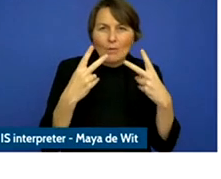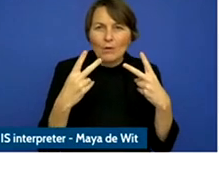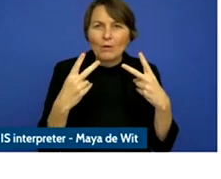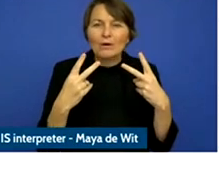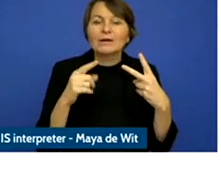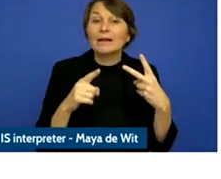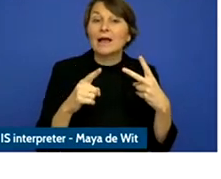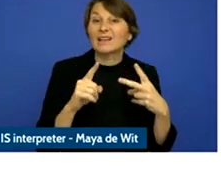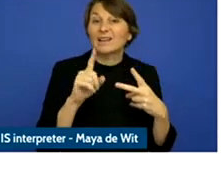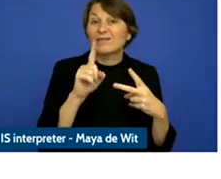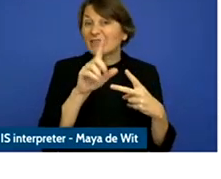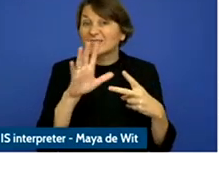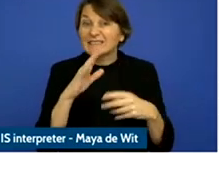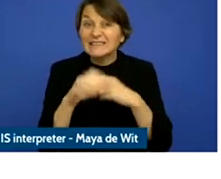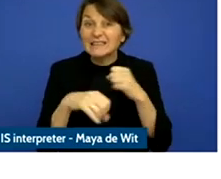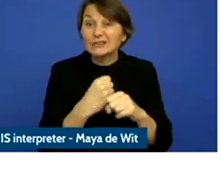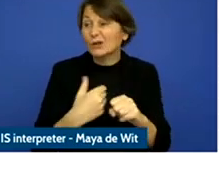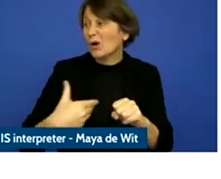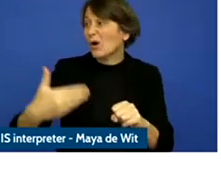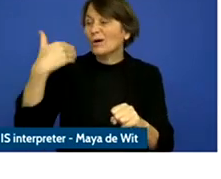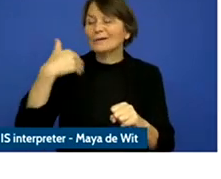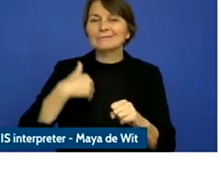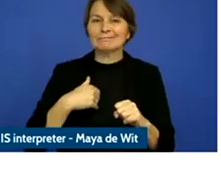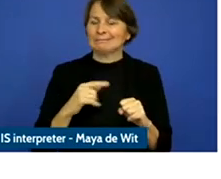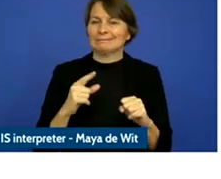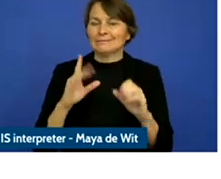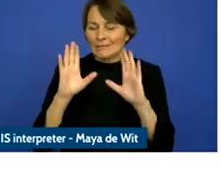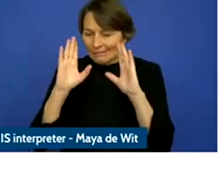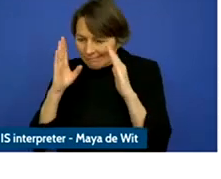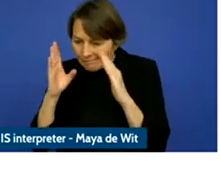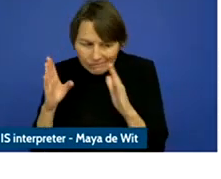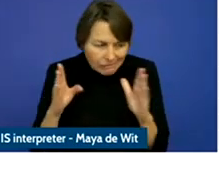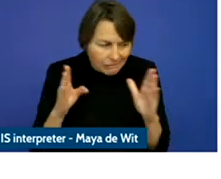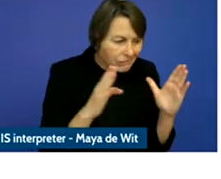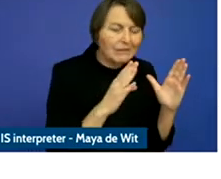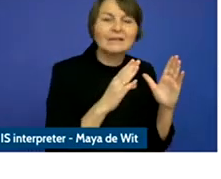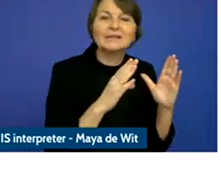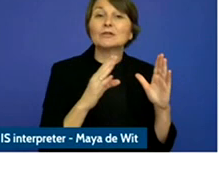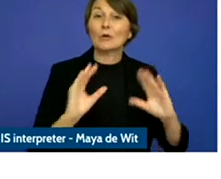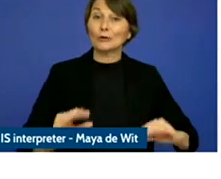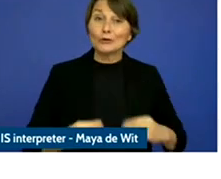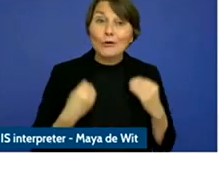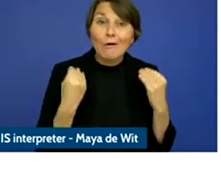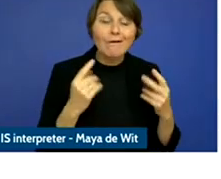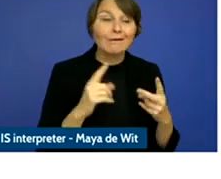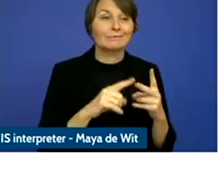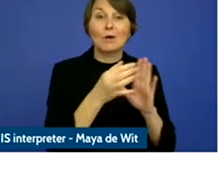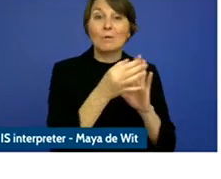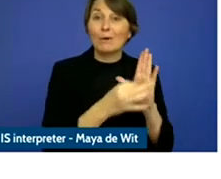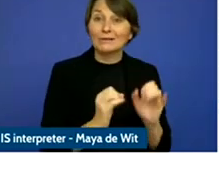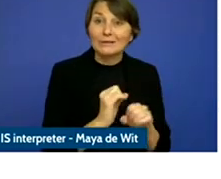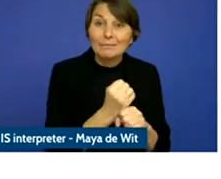Young people themselves, teachers and policy makers like many in the audience